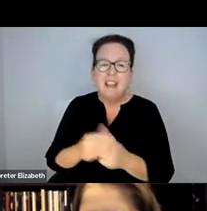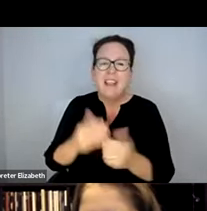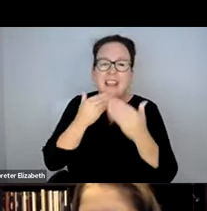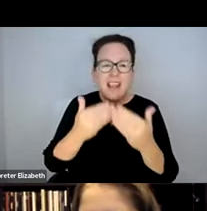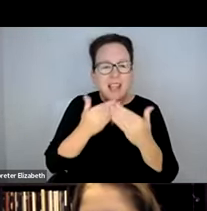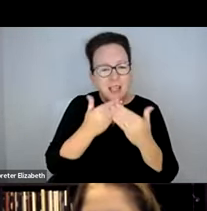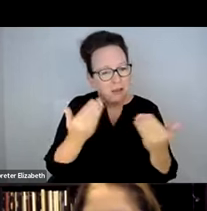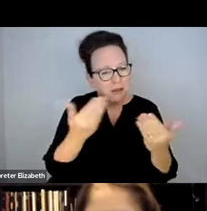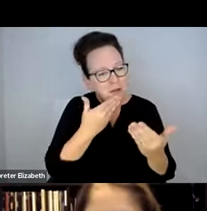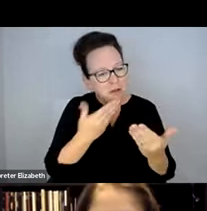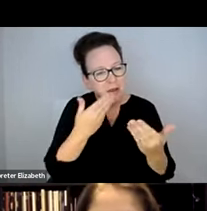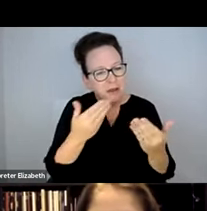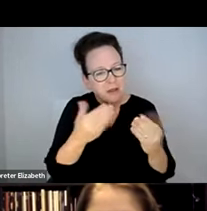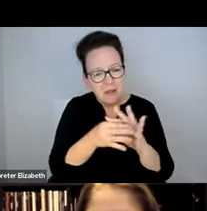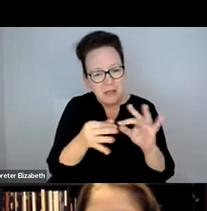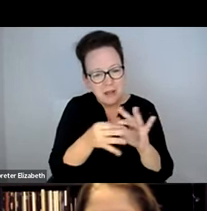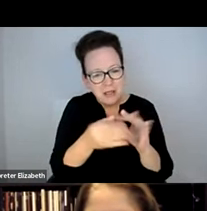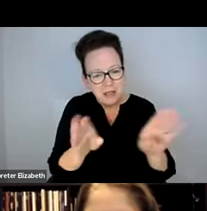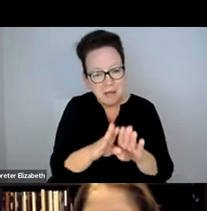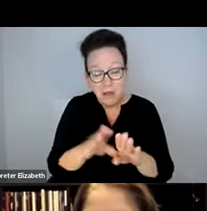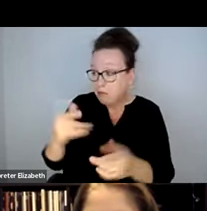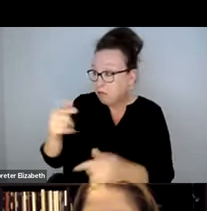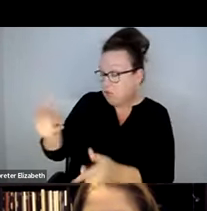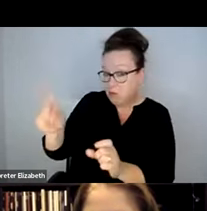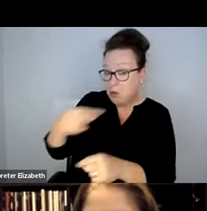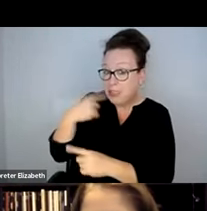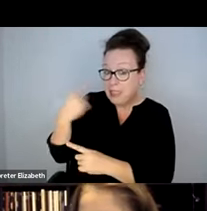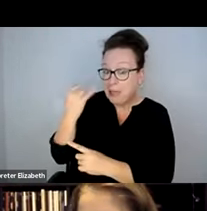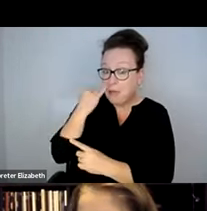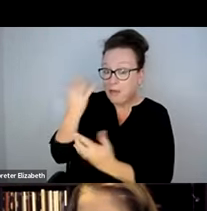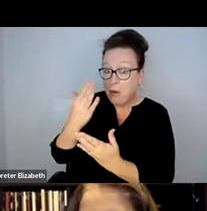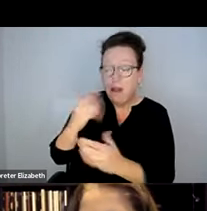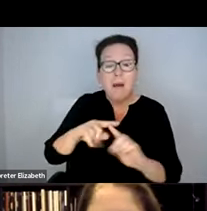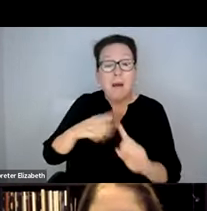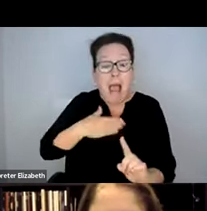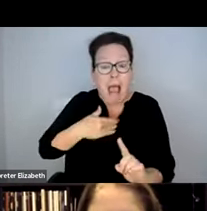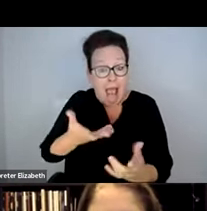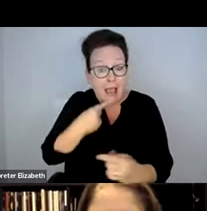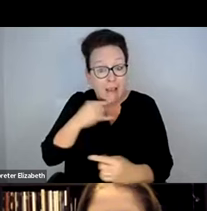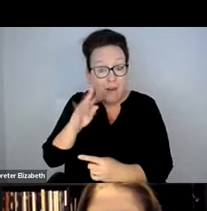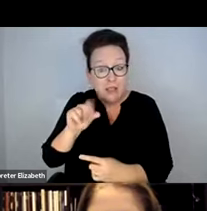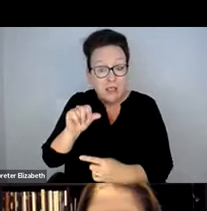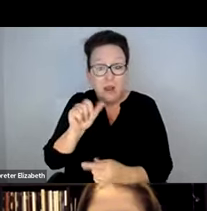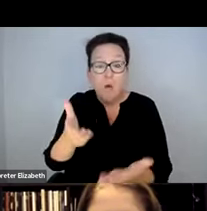I WILL PASS IT OVER FOR FINAL COMMENTS. GM WOULD YOU LIKE TO SAY CLOSING REMARKS? YOU CAN SAY SOME AS WELL.